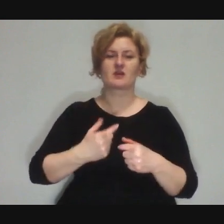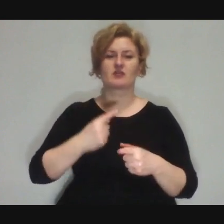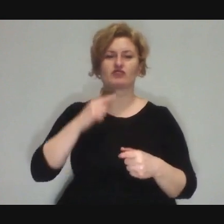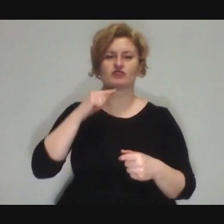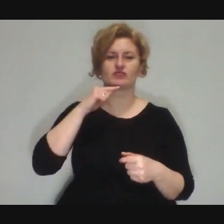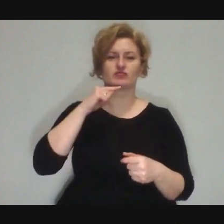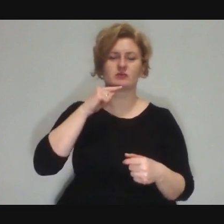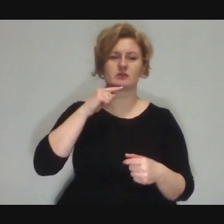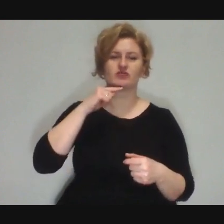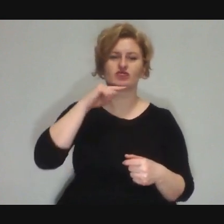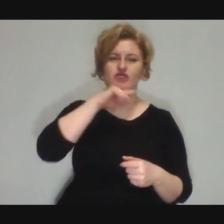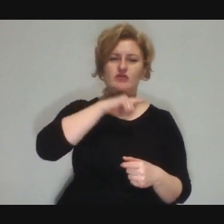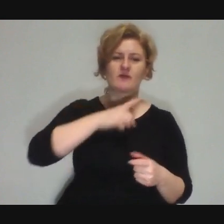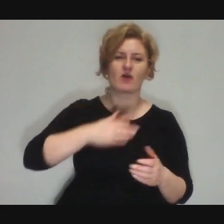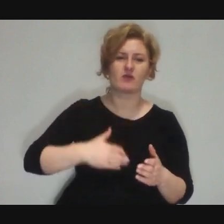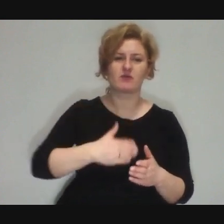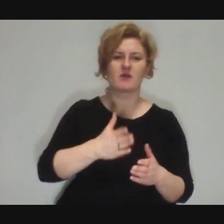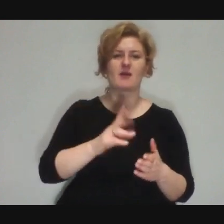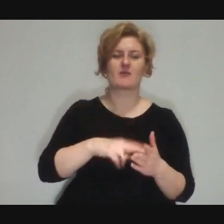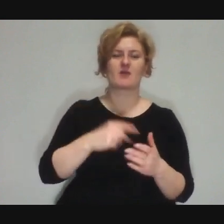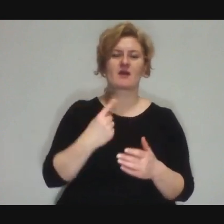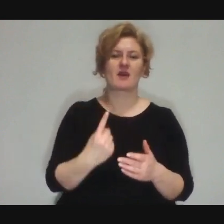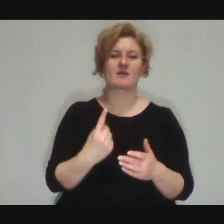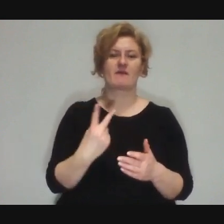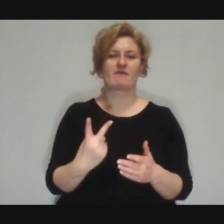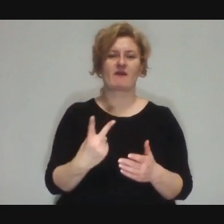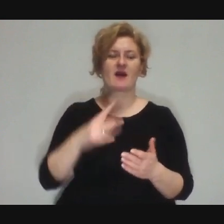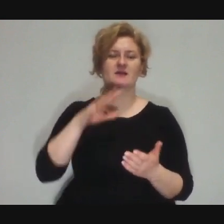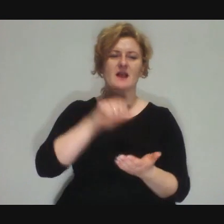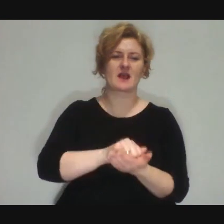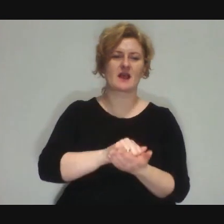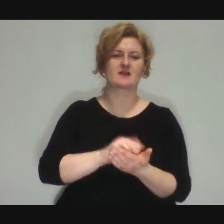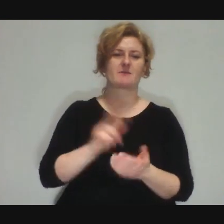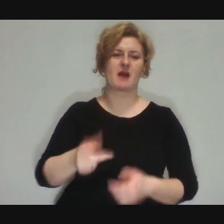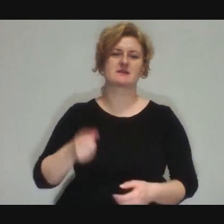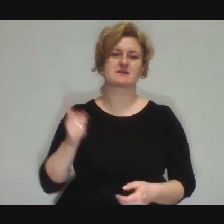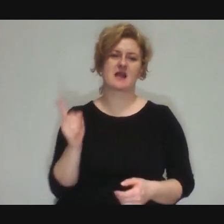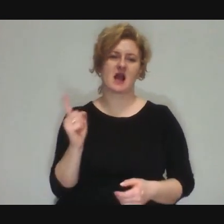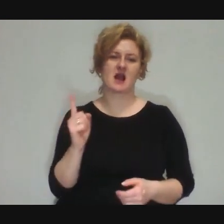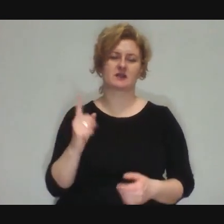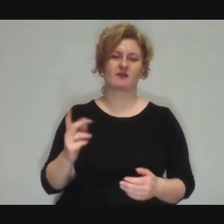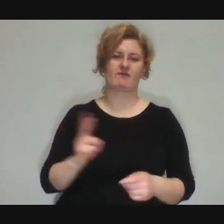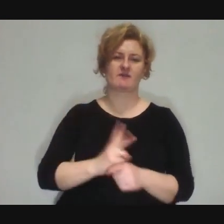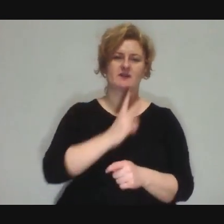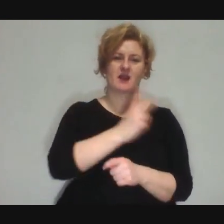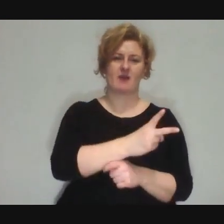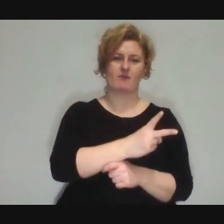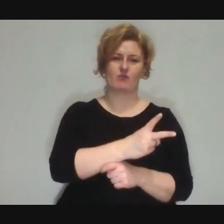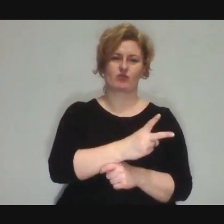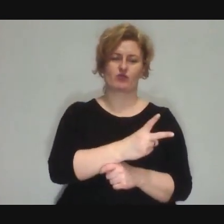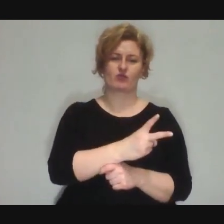then for some time, for one or two classes, they are forbidden to enter as a form of consequence of their actions.